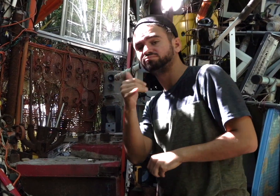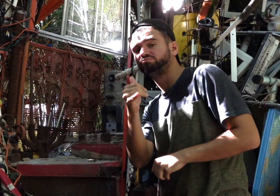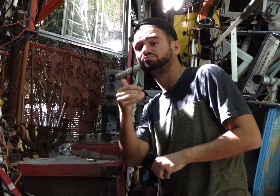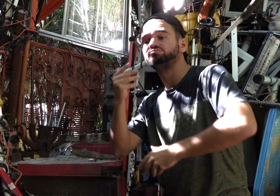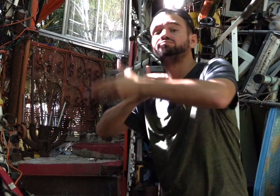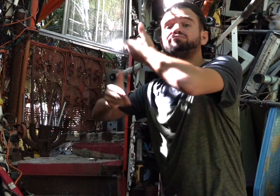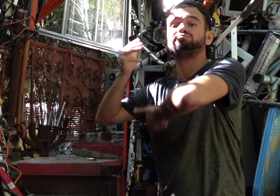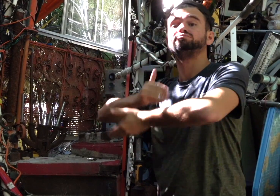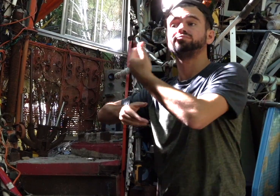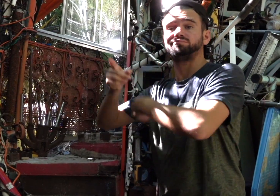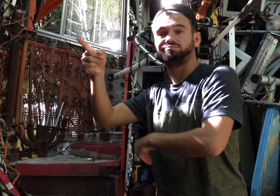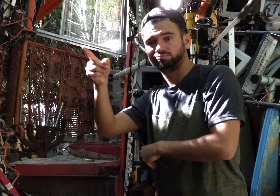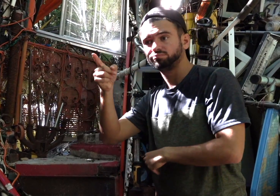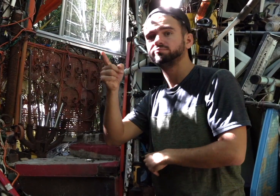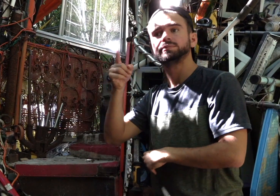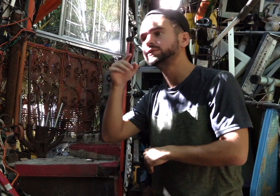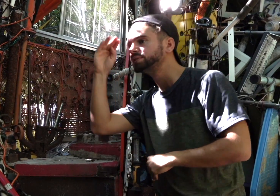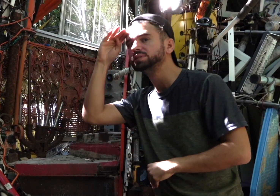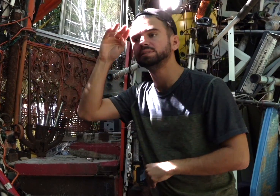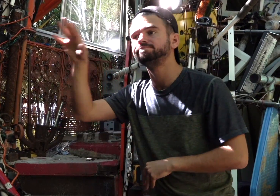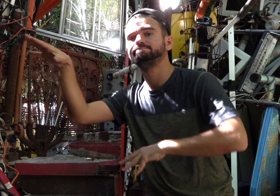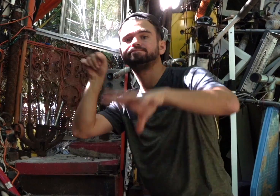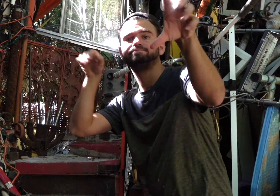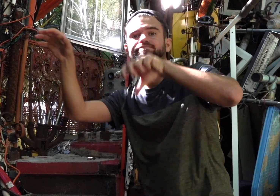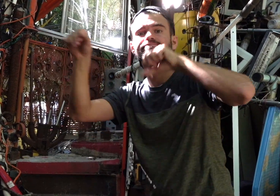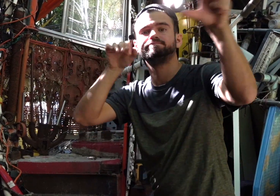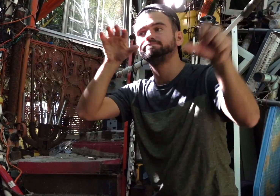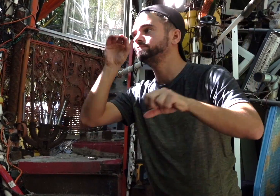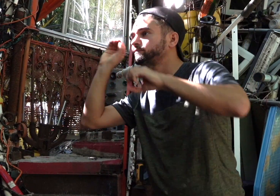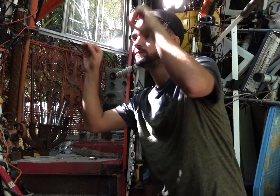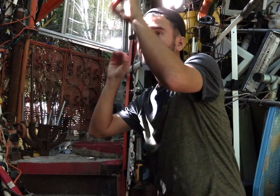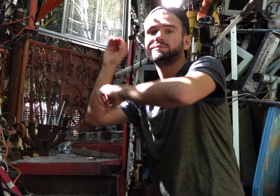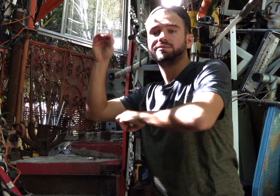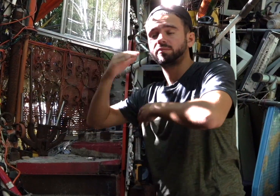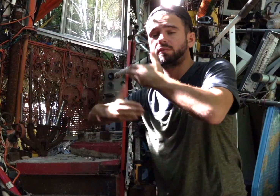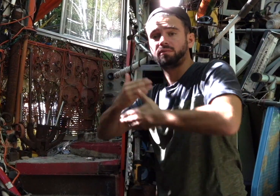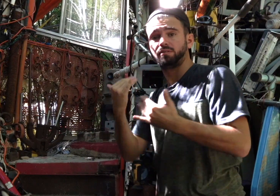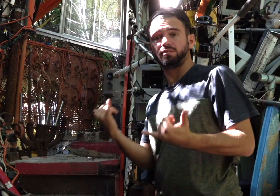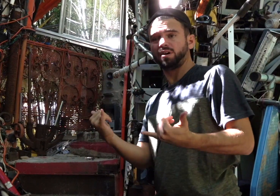In the past, he admittedly that he did all the hassle search to get junks.